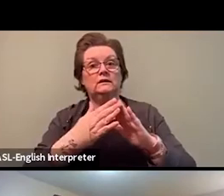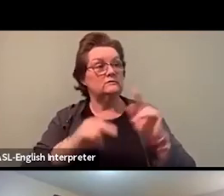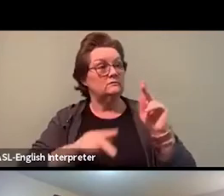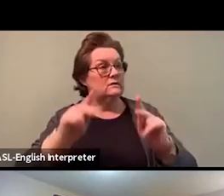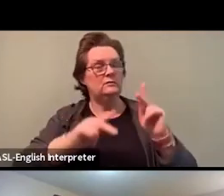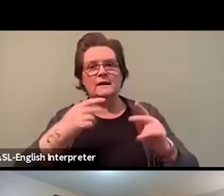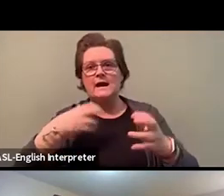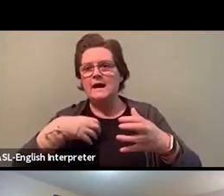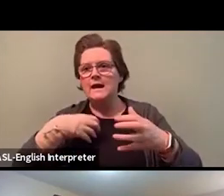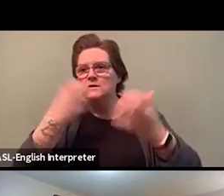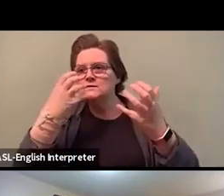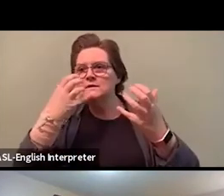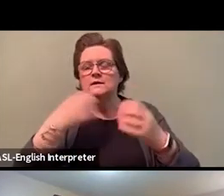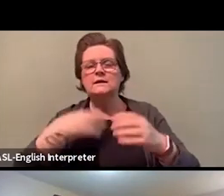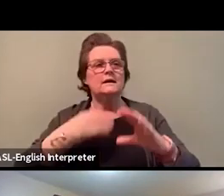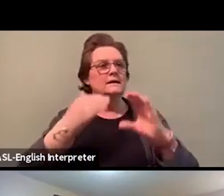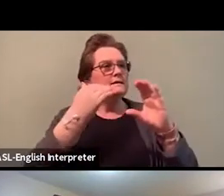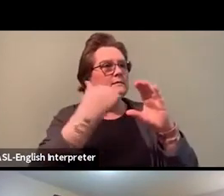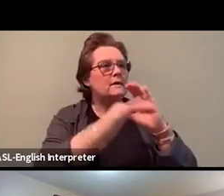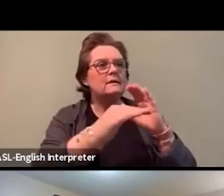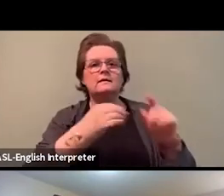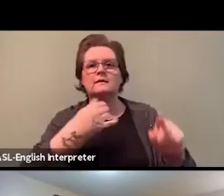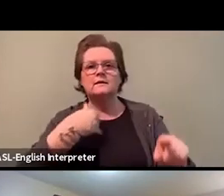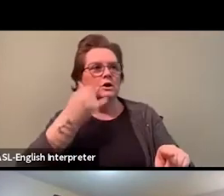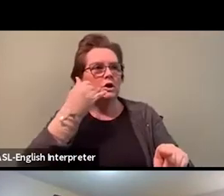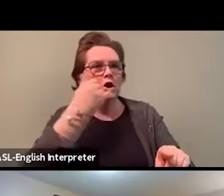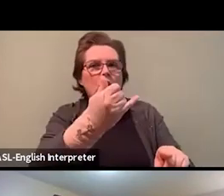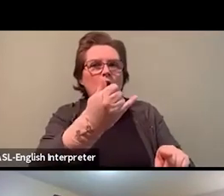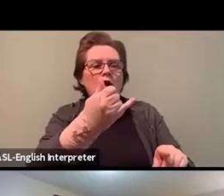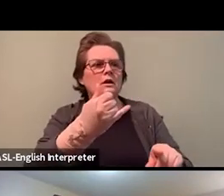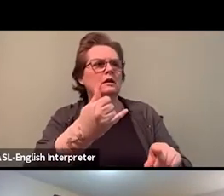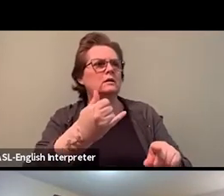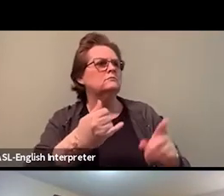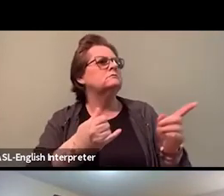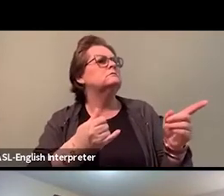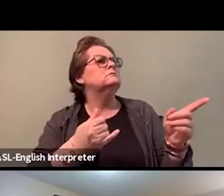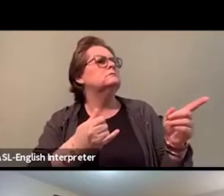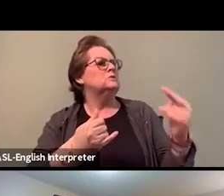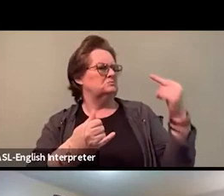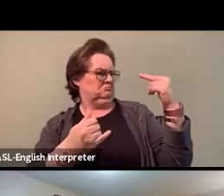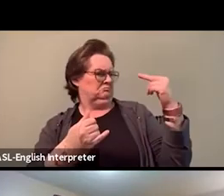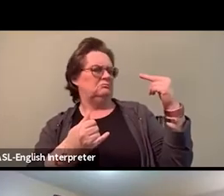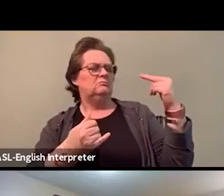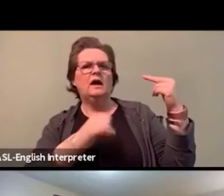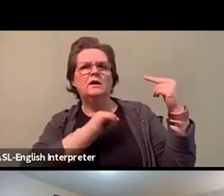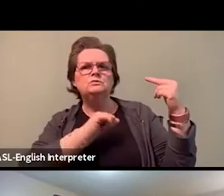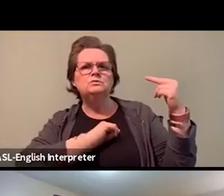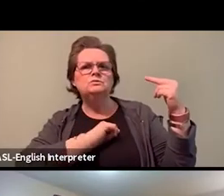and they're rightfully so, they should be angry. Because you have to be angry